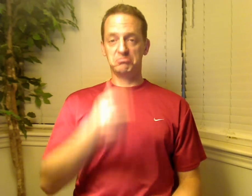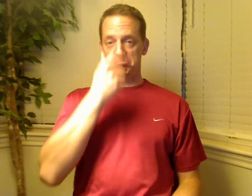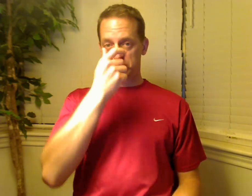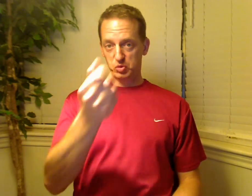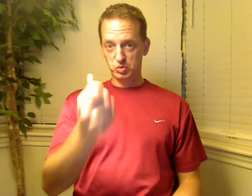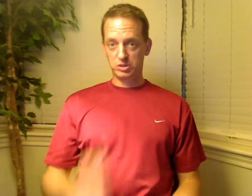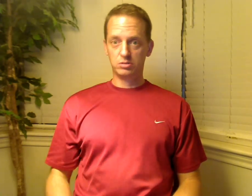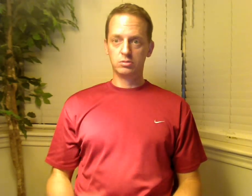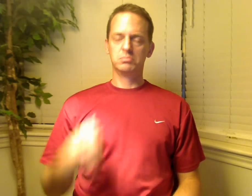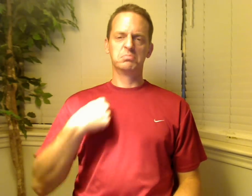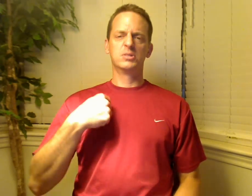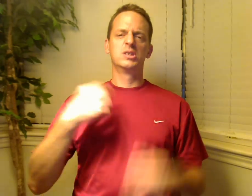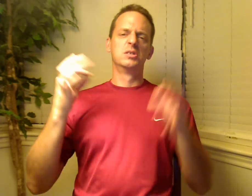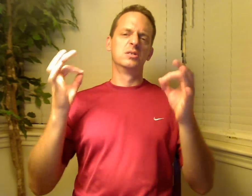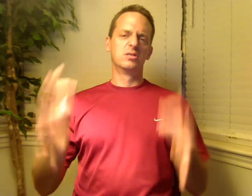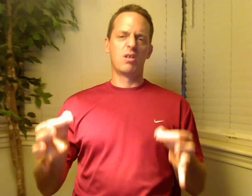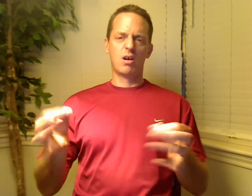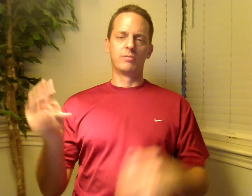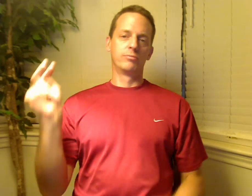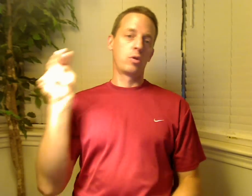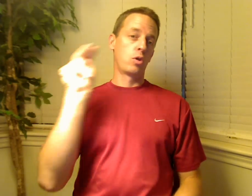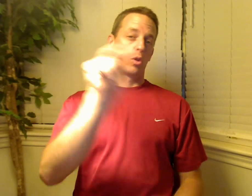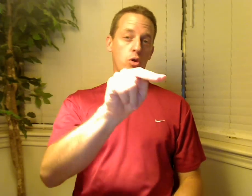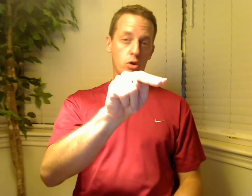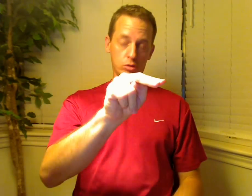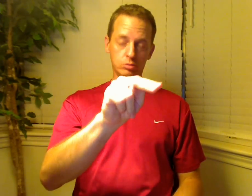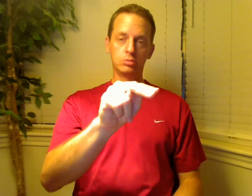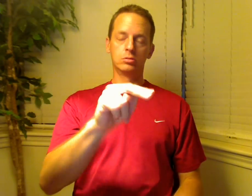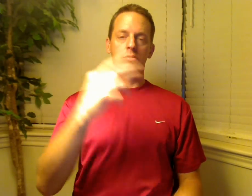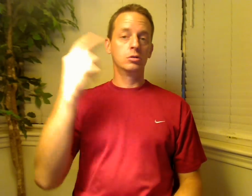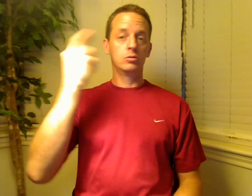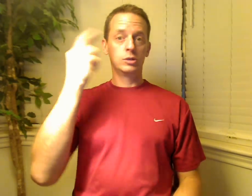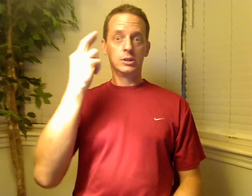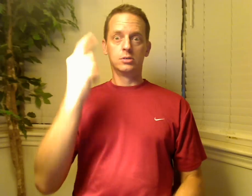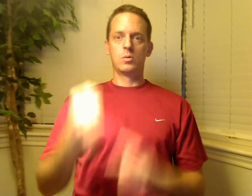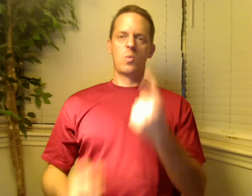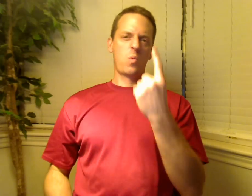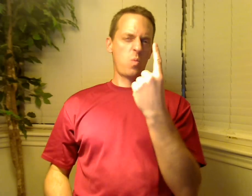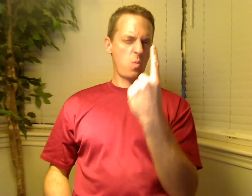Interesting! The reason I decided to look at old clip is